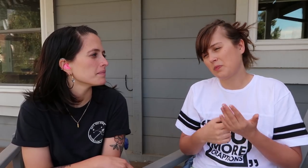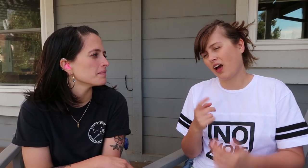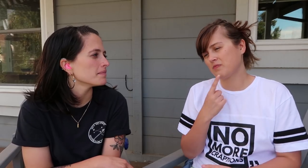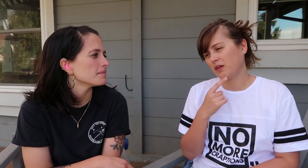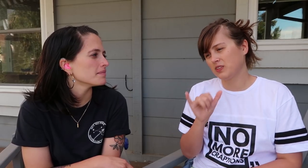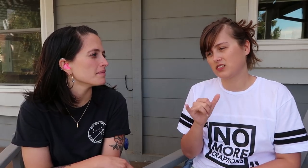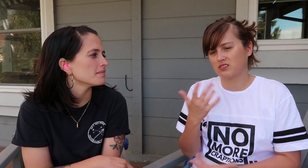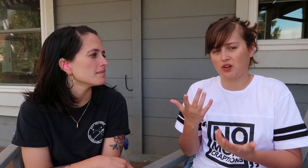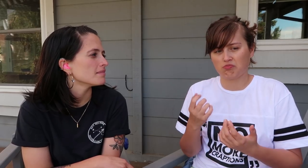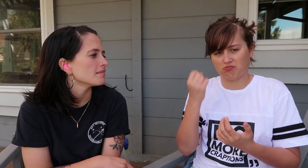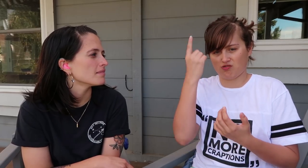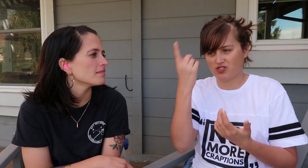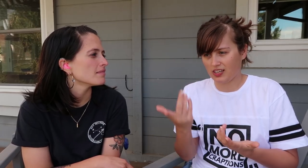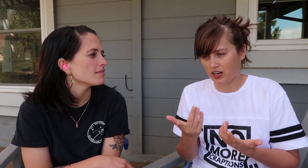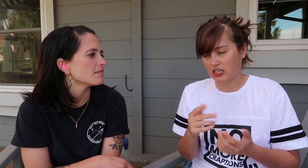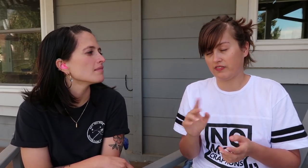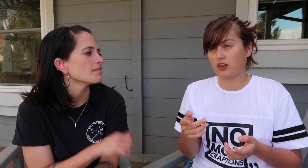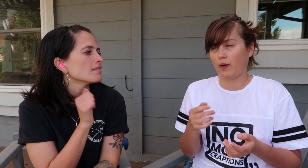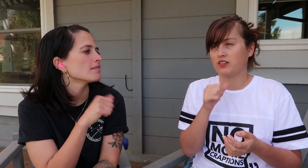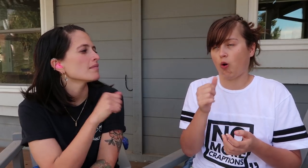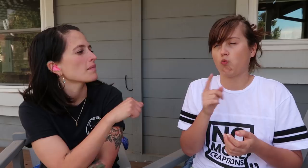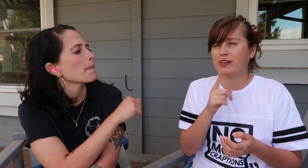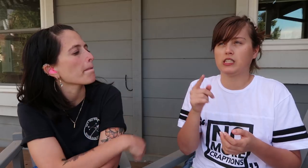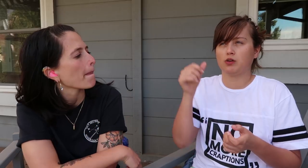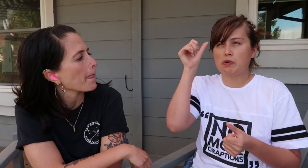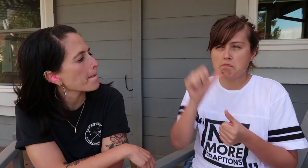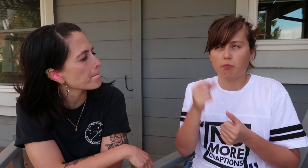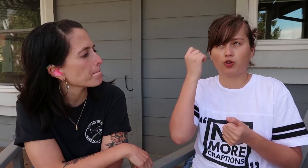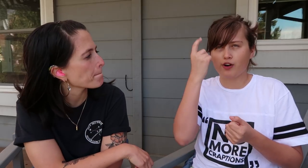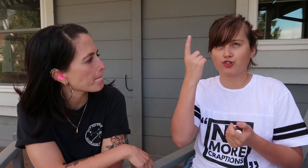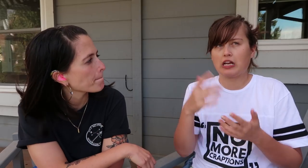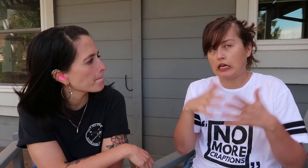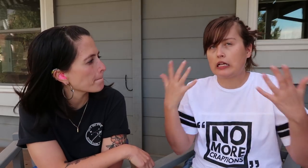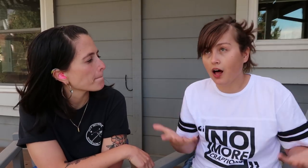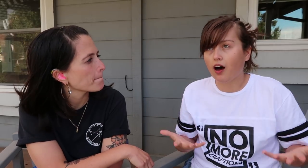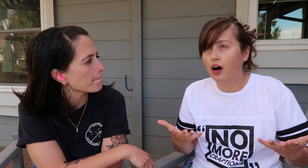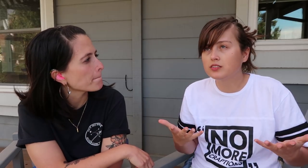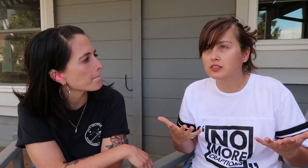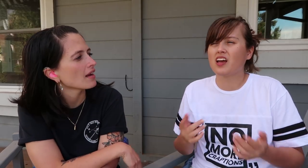sometimes, I miss being able to understand it even though I don’t really remember being able to understand a lot to begin with.